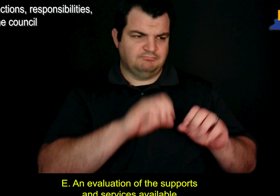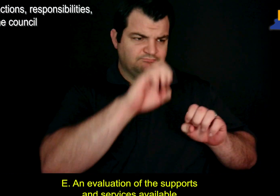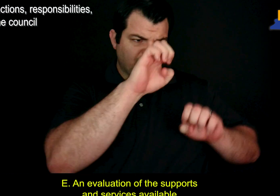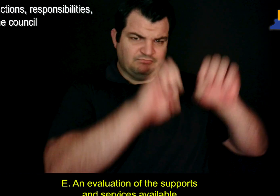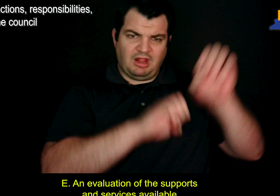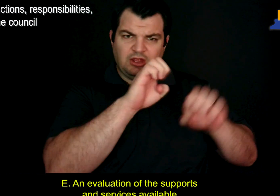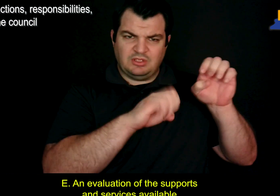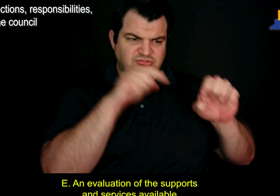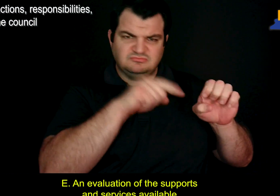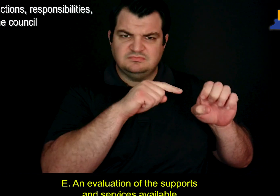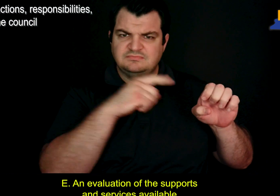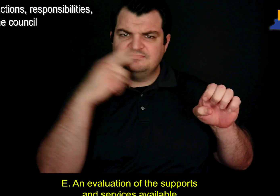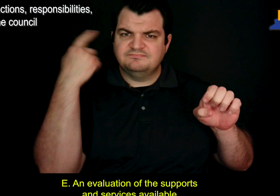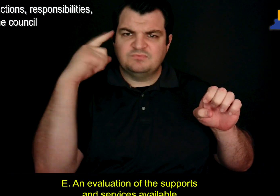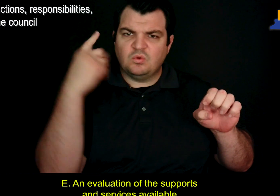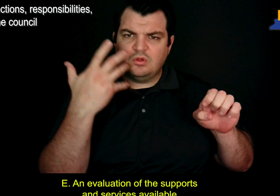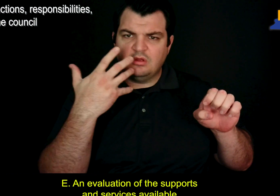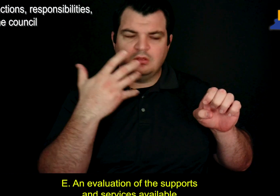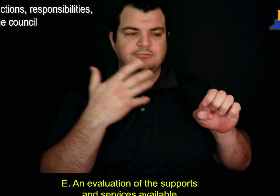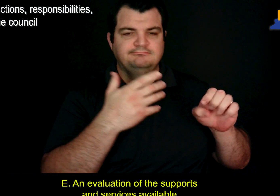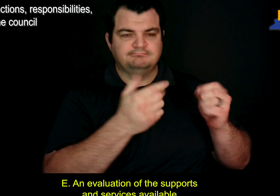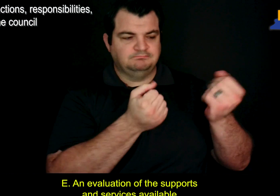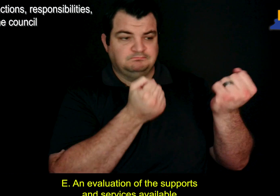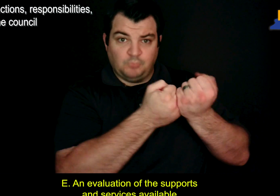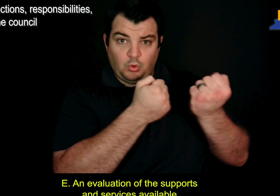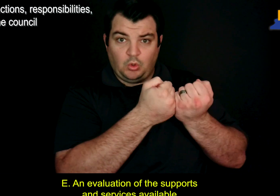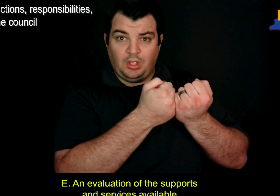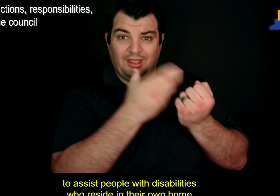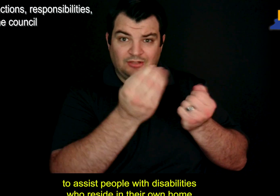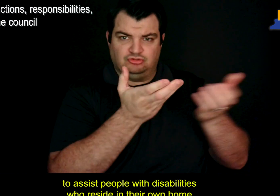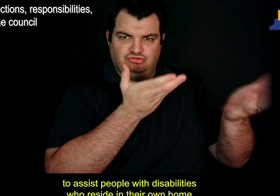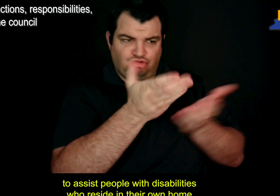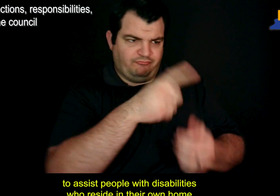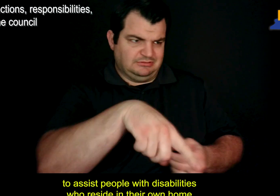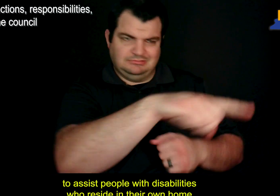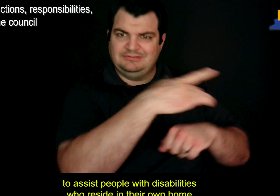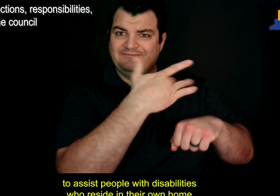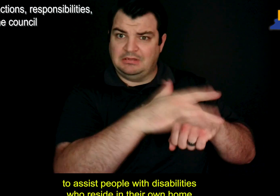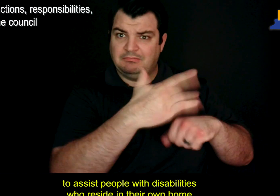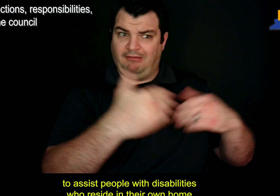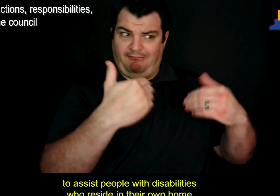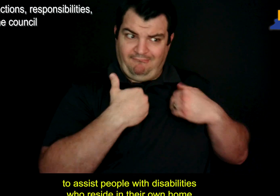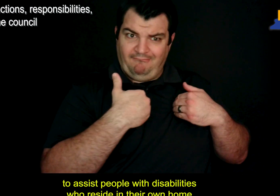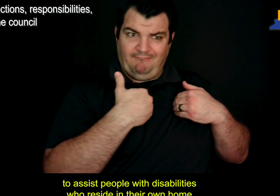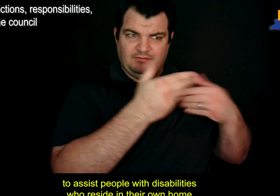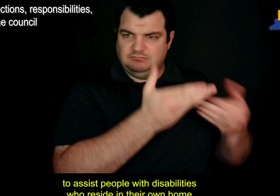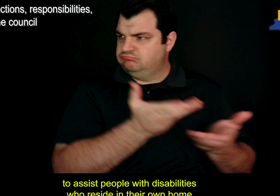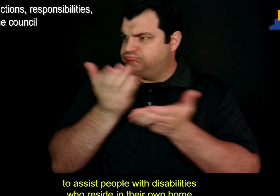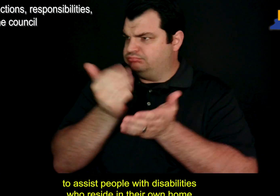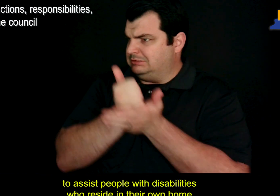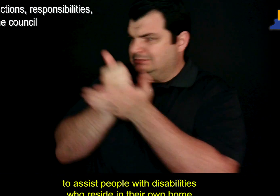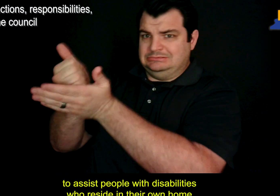E. An evaluation of the supports and services available to assist people with disabilities who reside in their own home